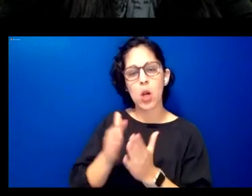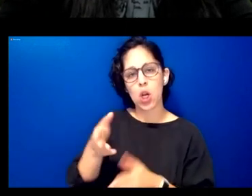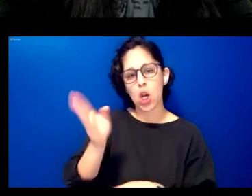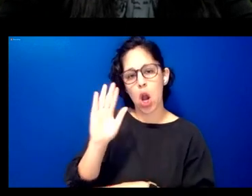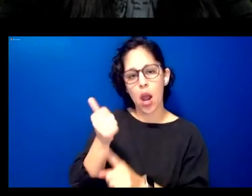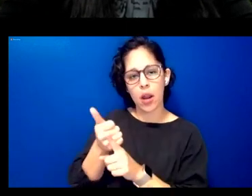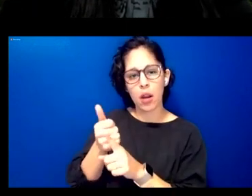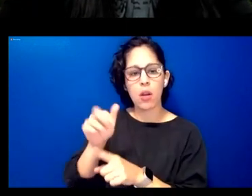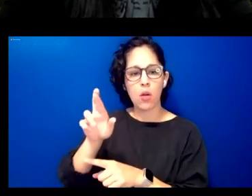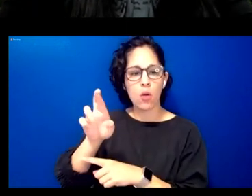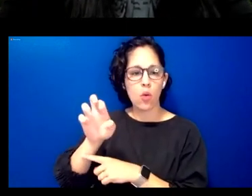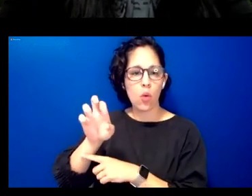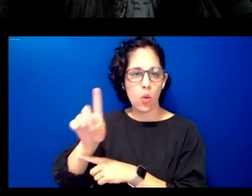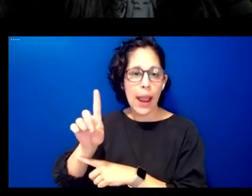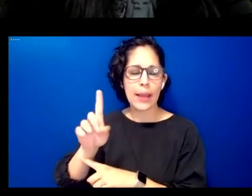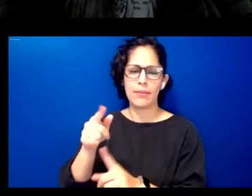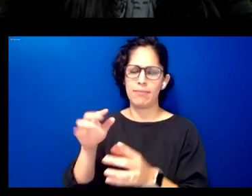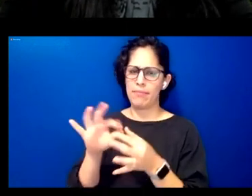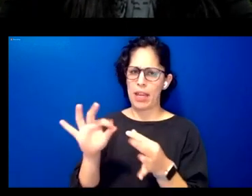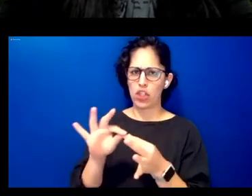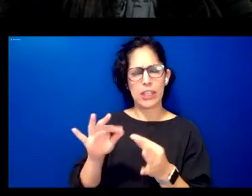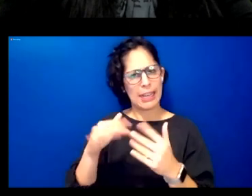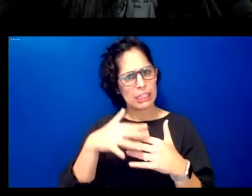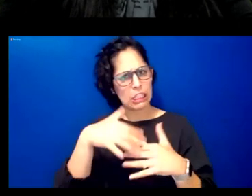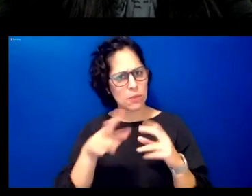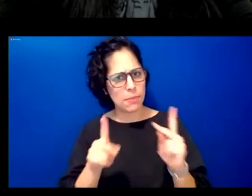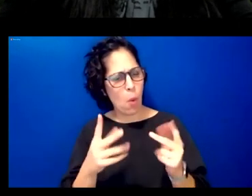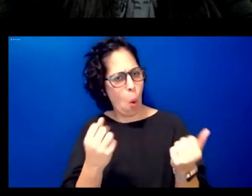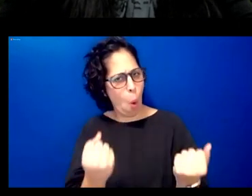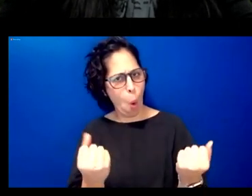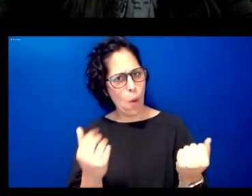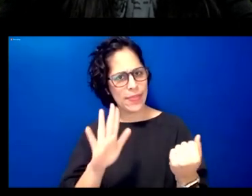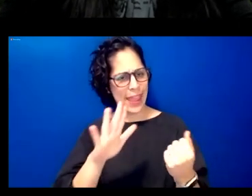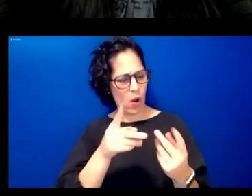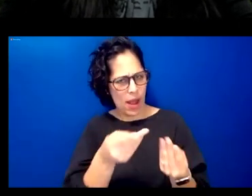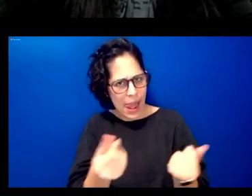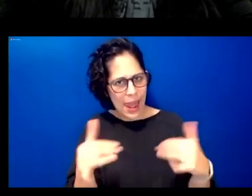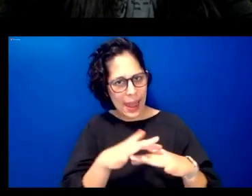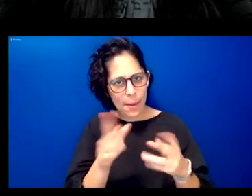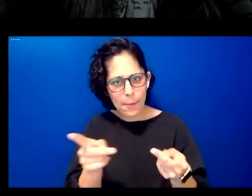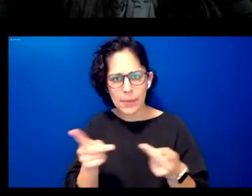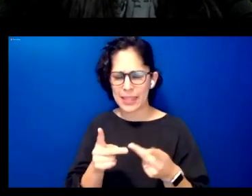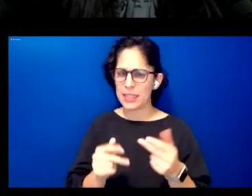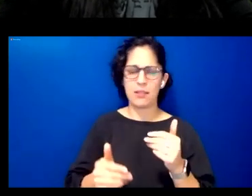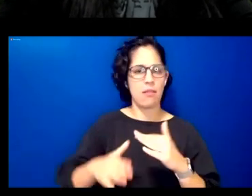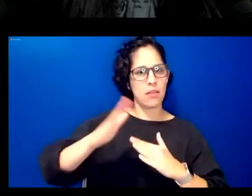indians hold their lands places as having the highest possible meaning and all their